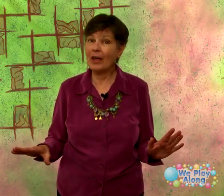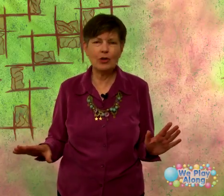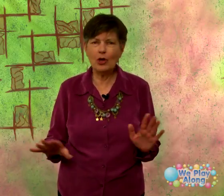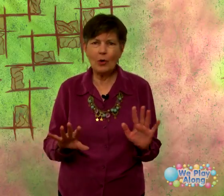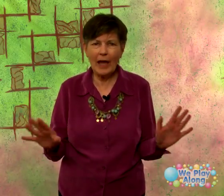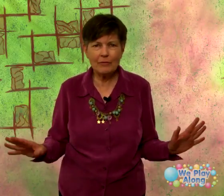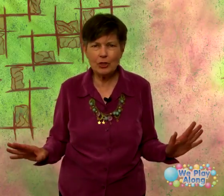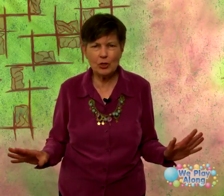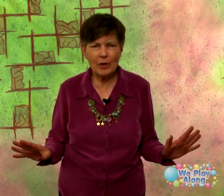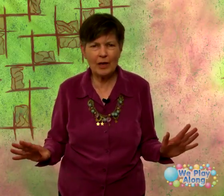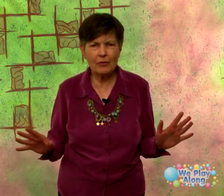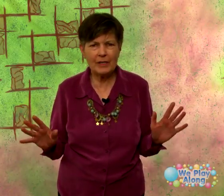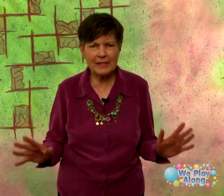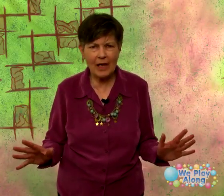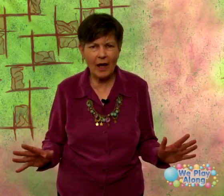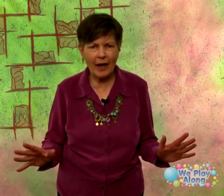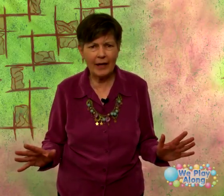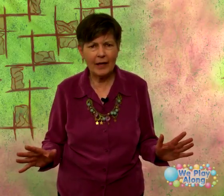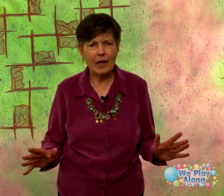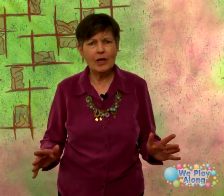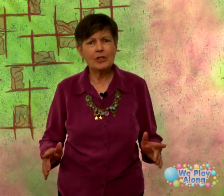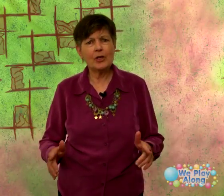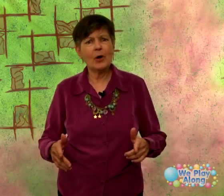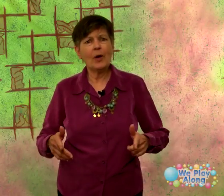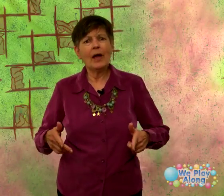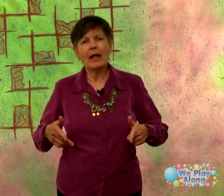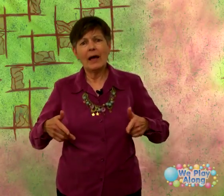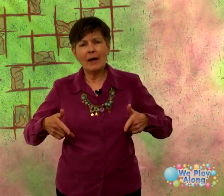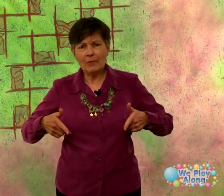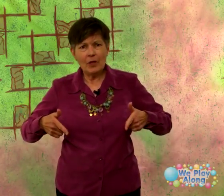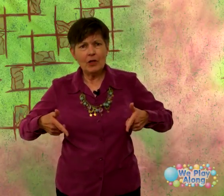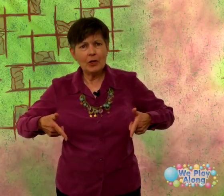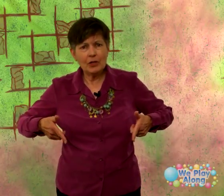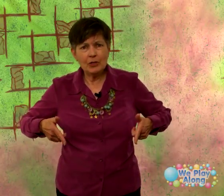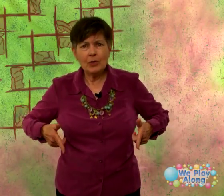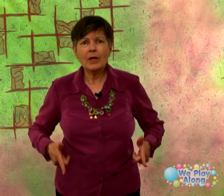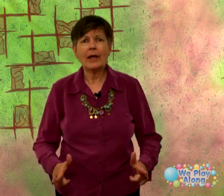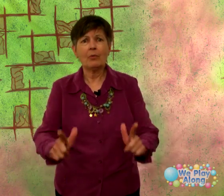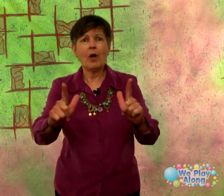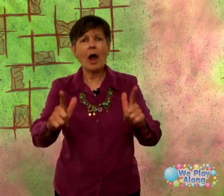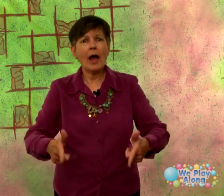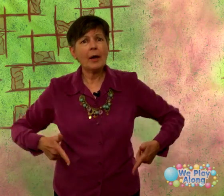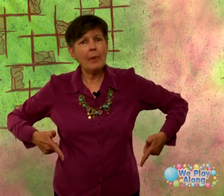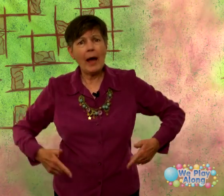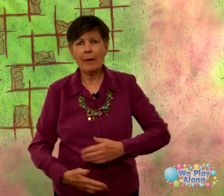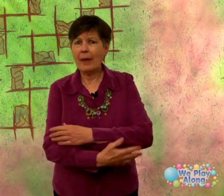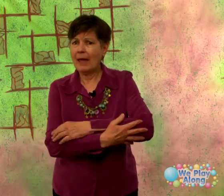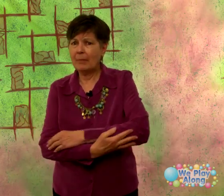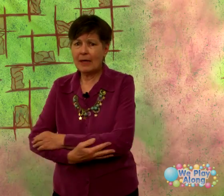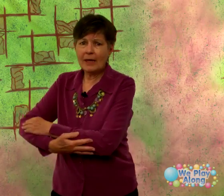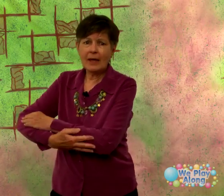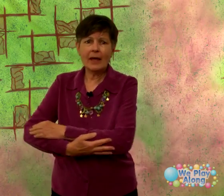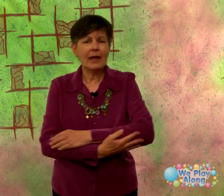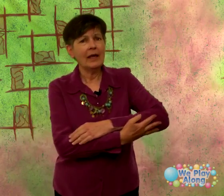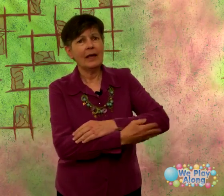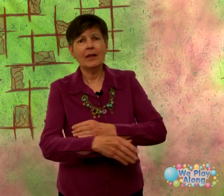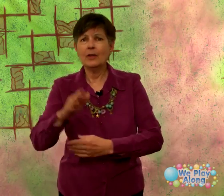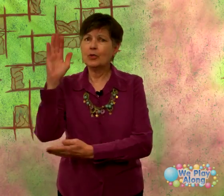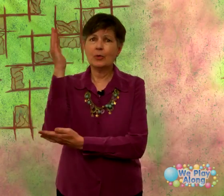you don't have to do every sign so you can do like Rockabye Baby in the treetop